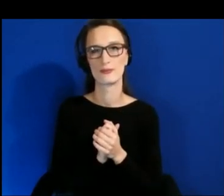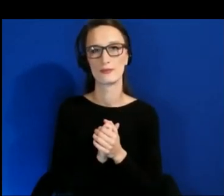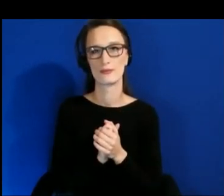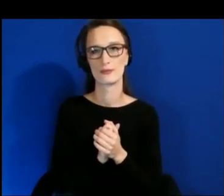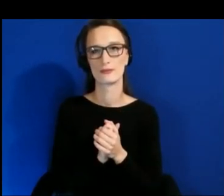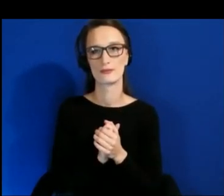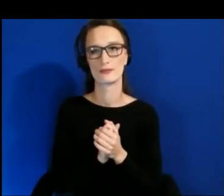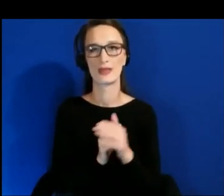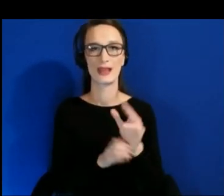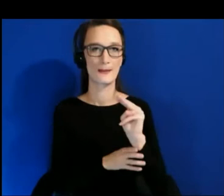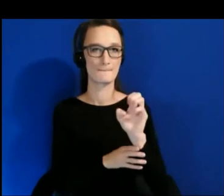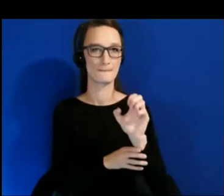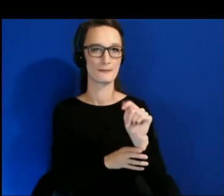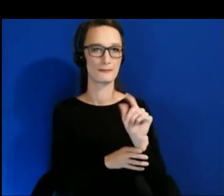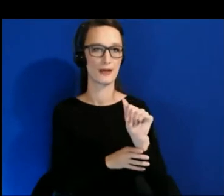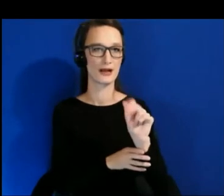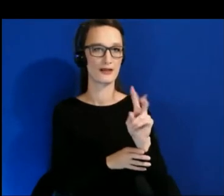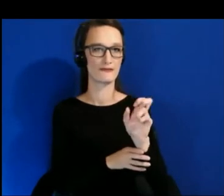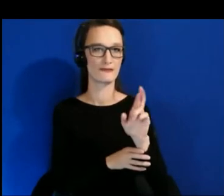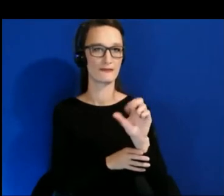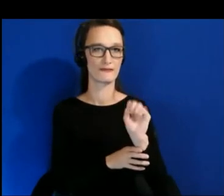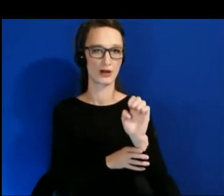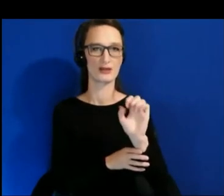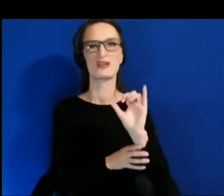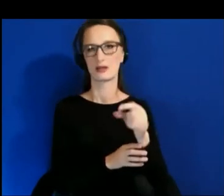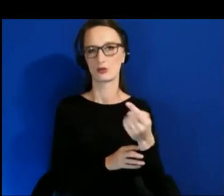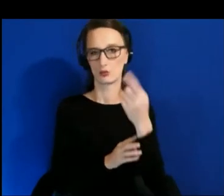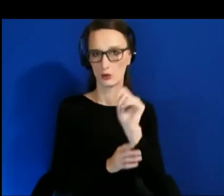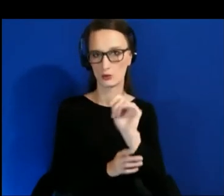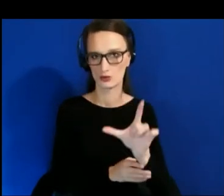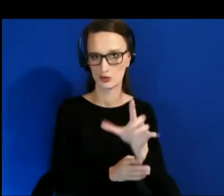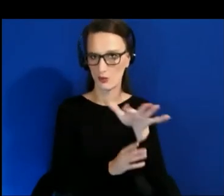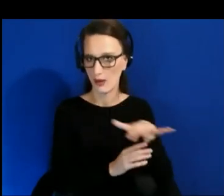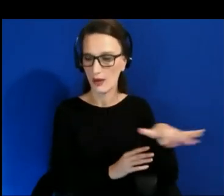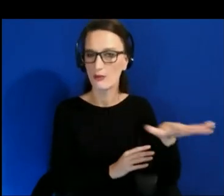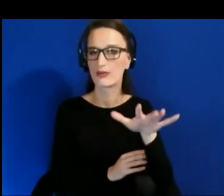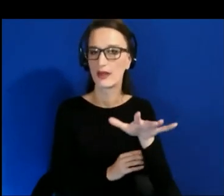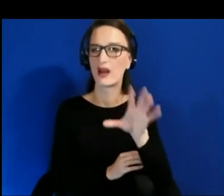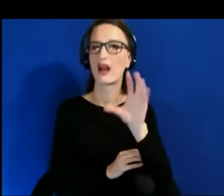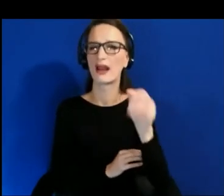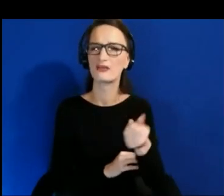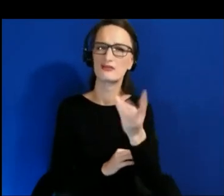There are a few others out there that are great for those learning how to develop.